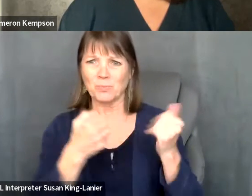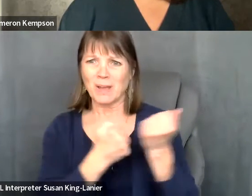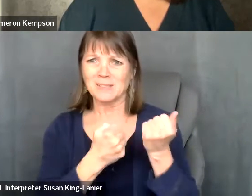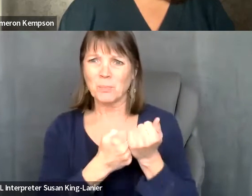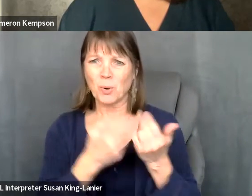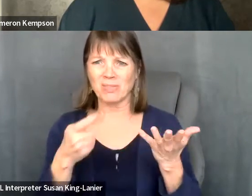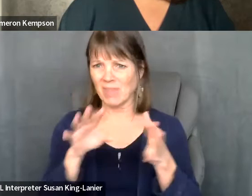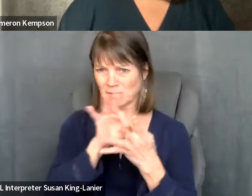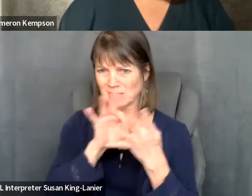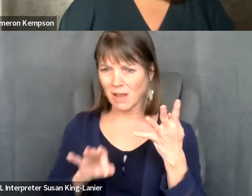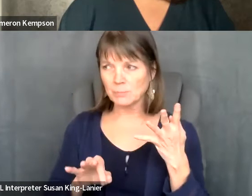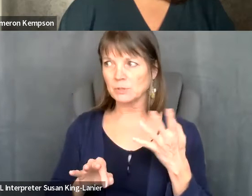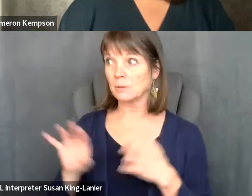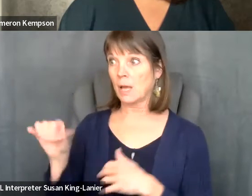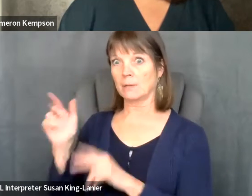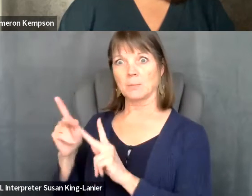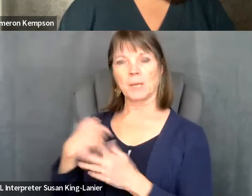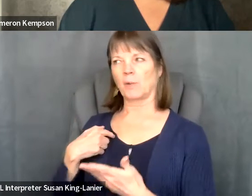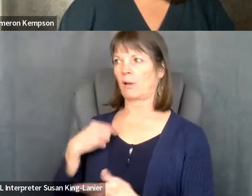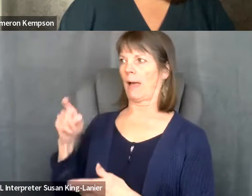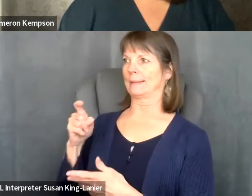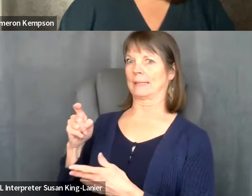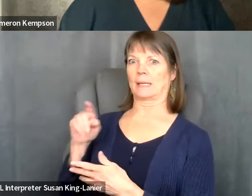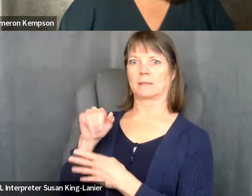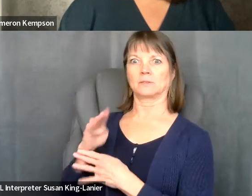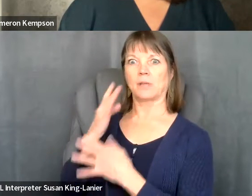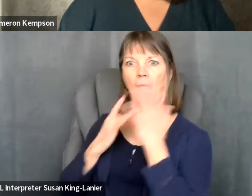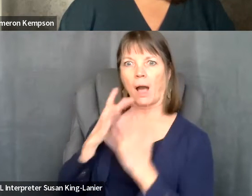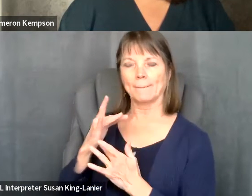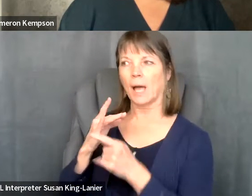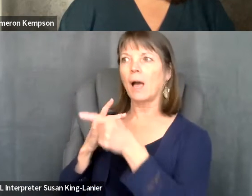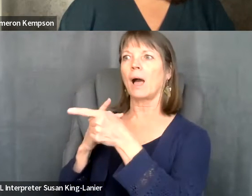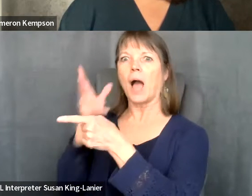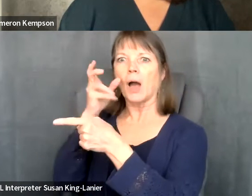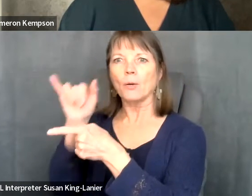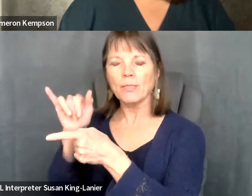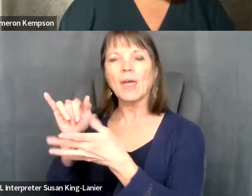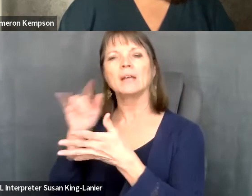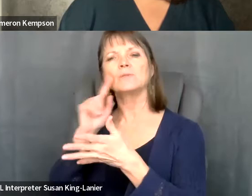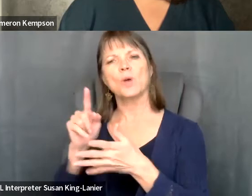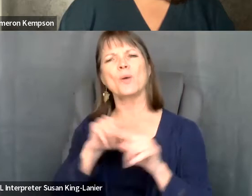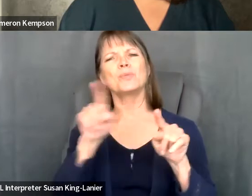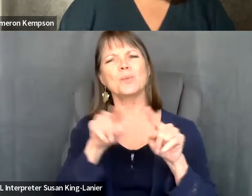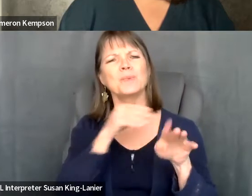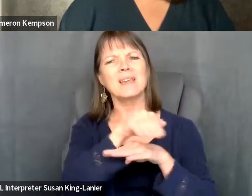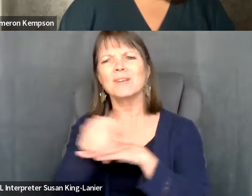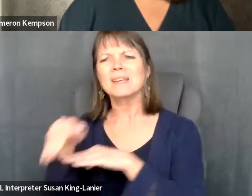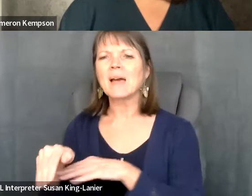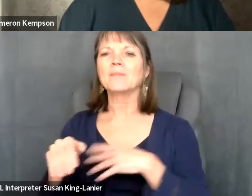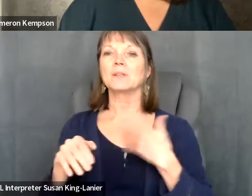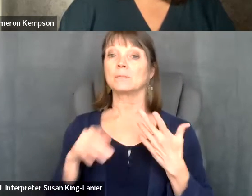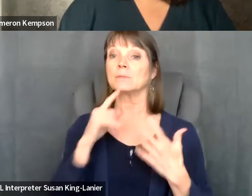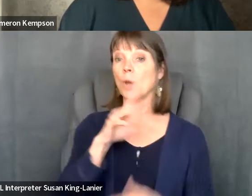Kelly Crosbie: I needed a job, and I heard about this through the great One, and that's how I got the job. So lots of different paths. But, Cameron, we'll start with you on this one